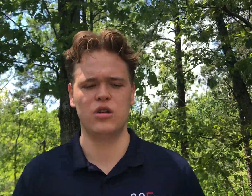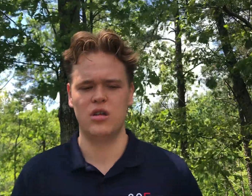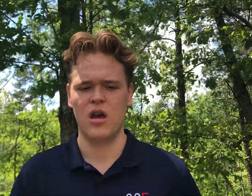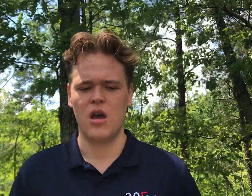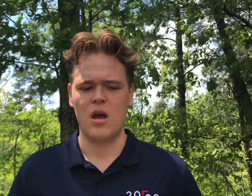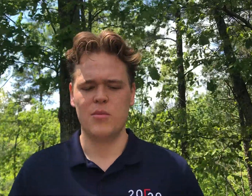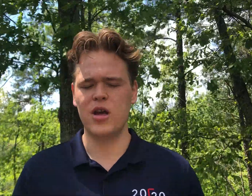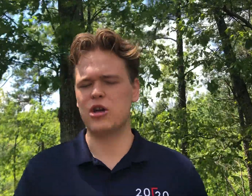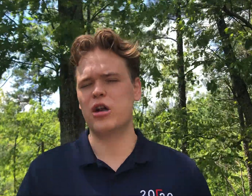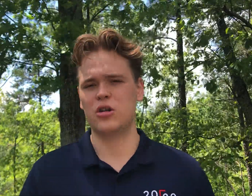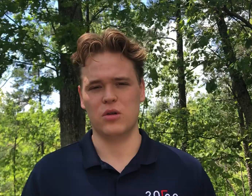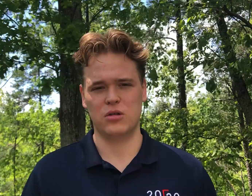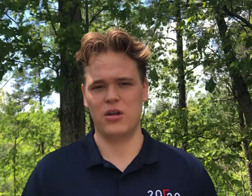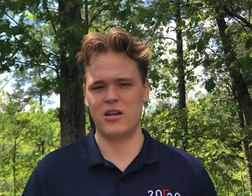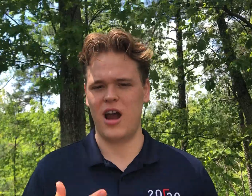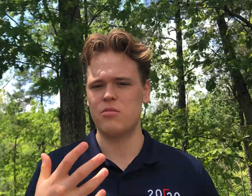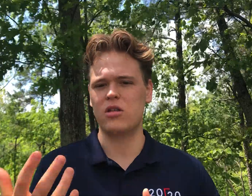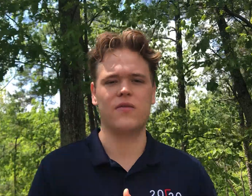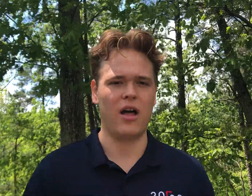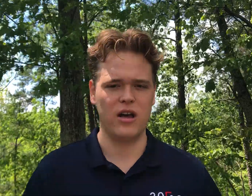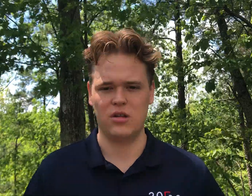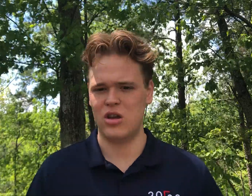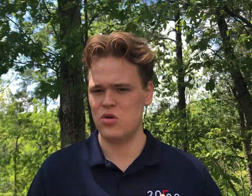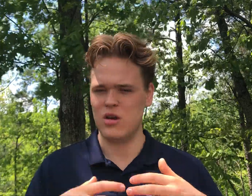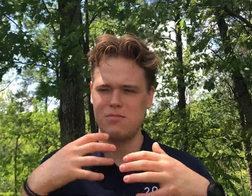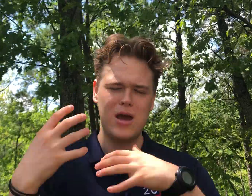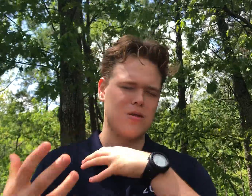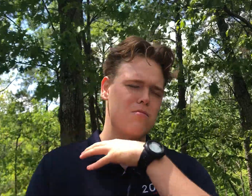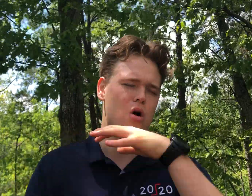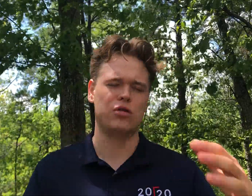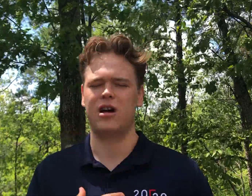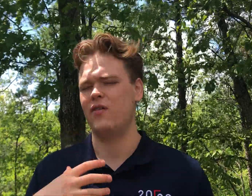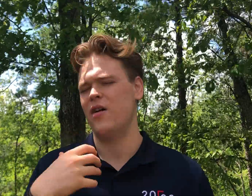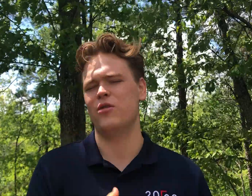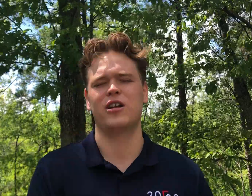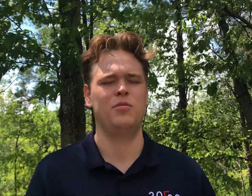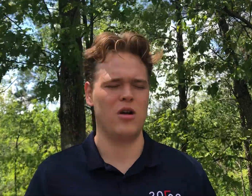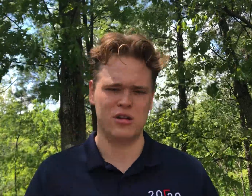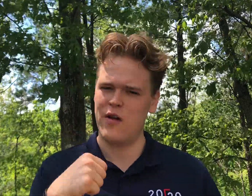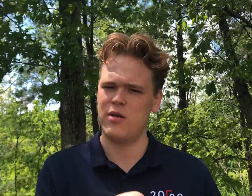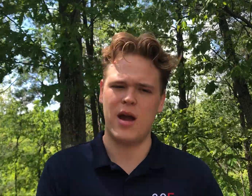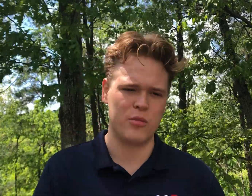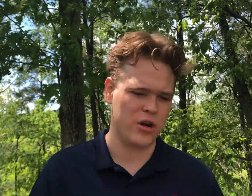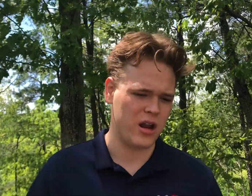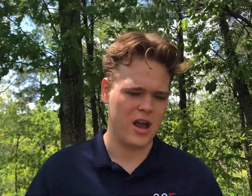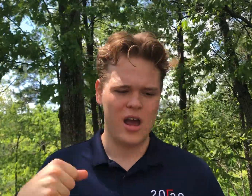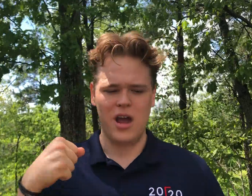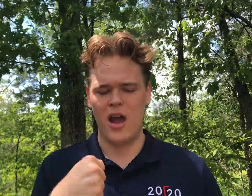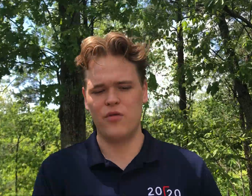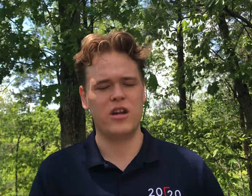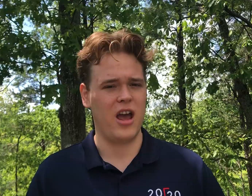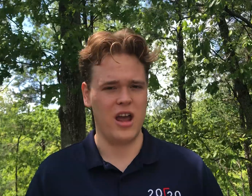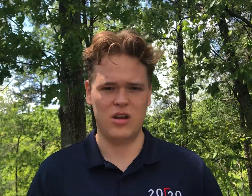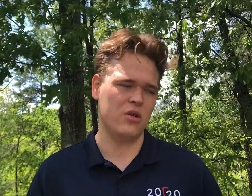So just be intentional so that time doesn't fly, so that you can make the most out of every experience, every memory, every day,